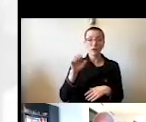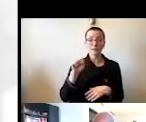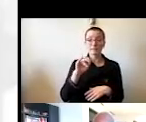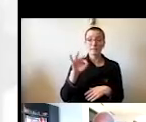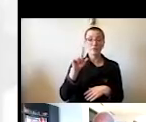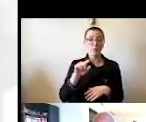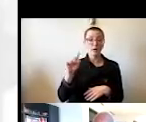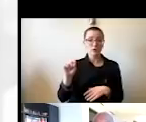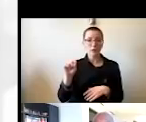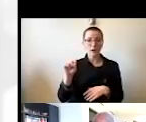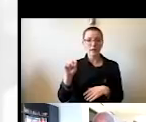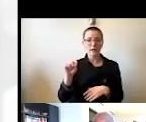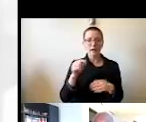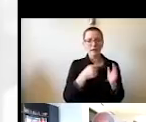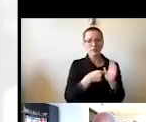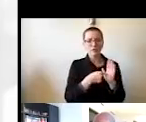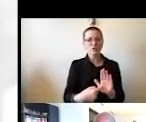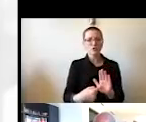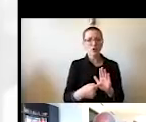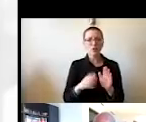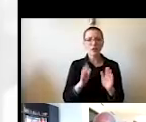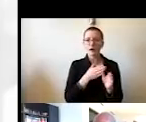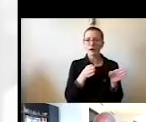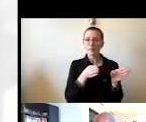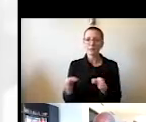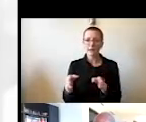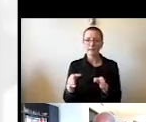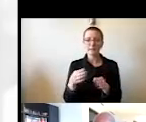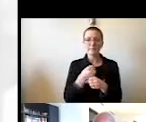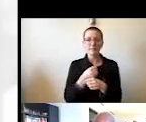of our plan into a crystal-clear focus and into high resolutions.